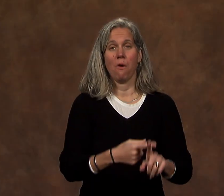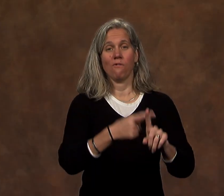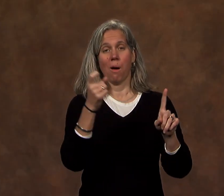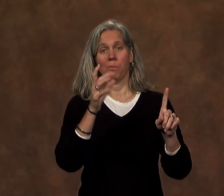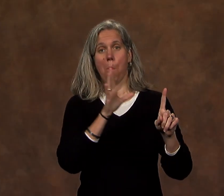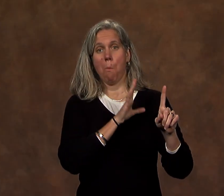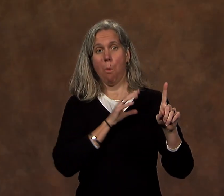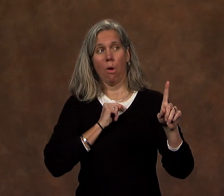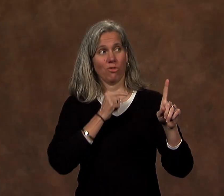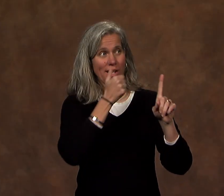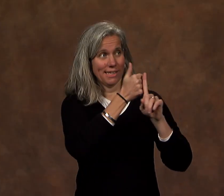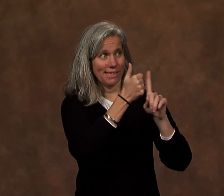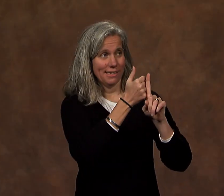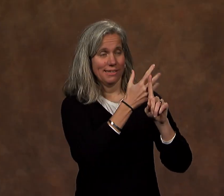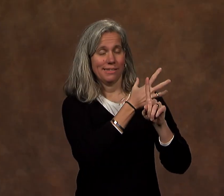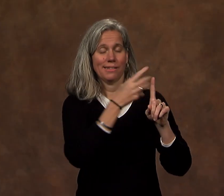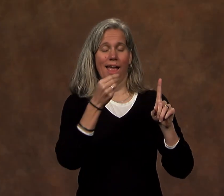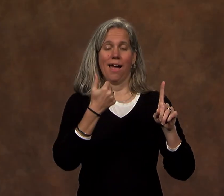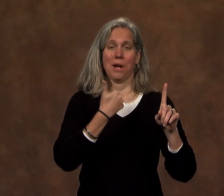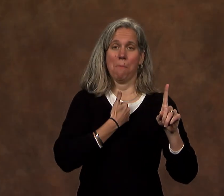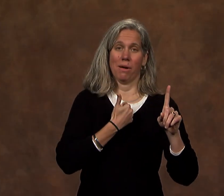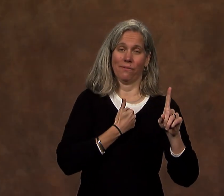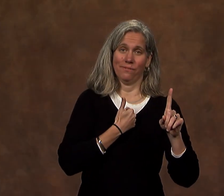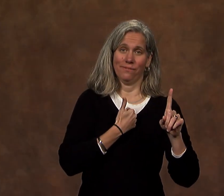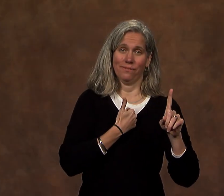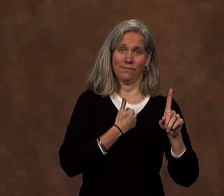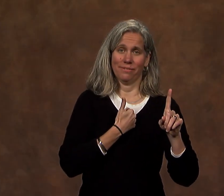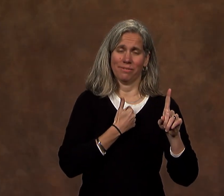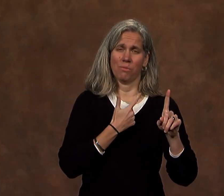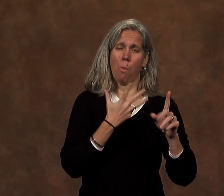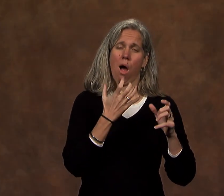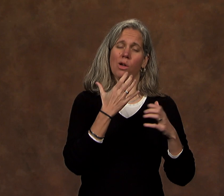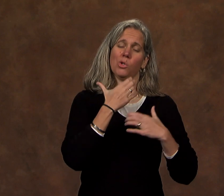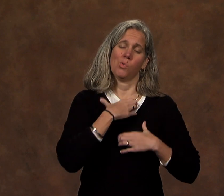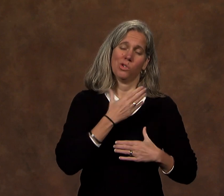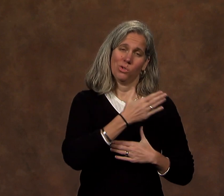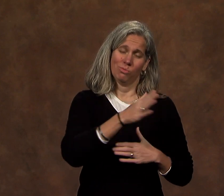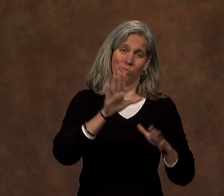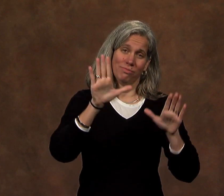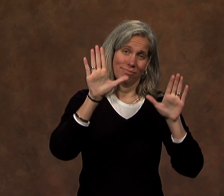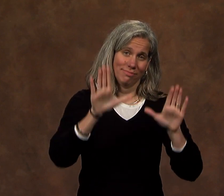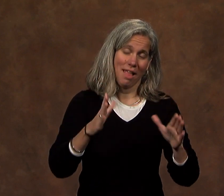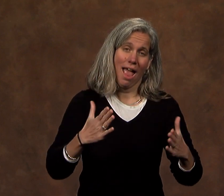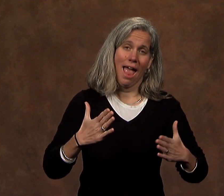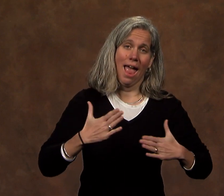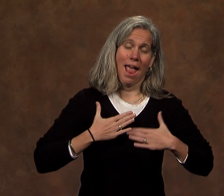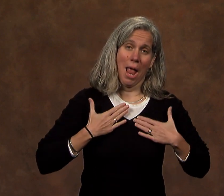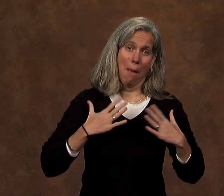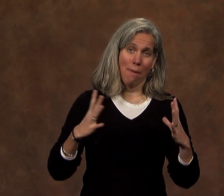On behalf of the Board of Trustees and myself, I want to wish you all the happiest of holidays